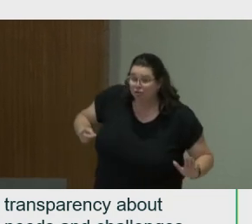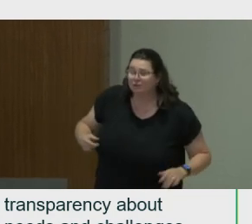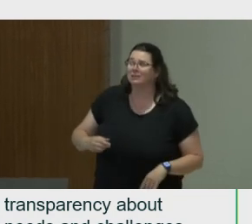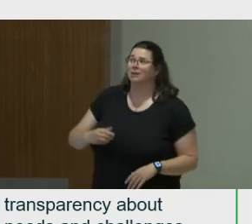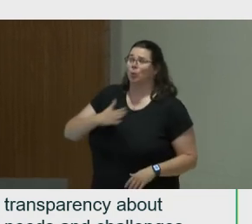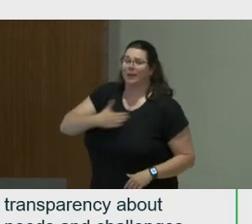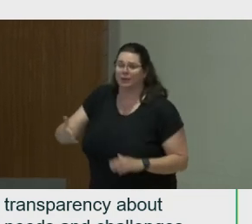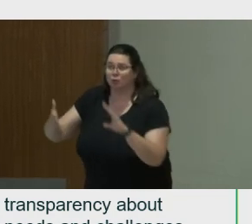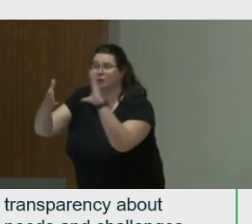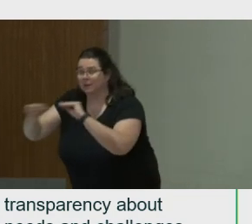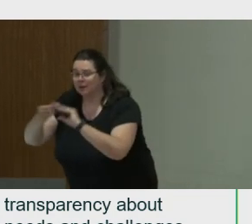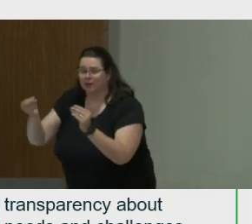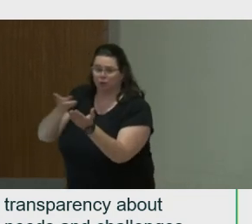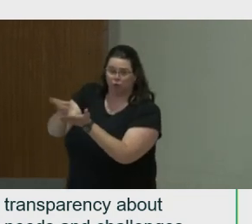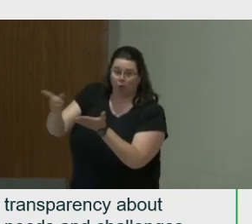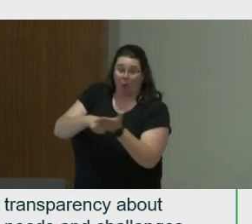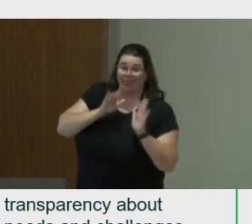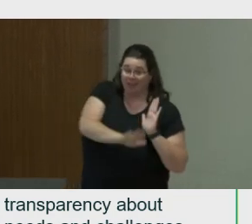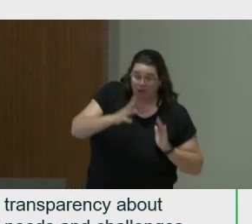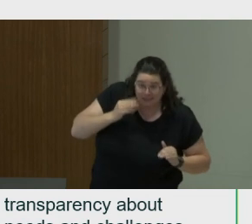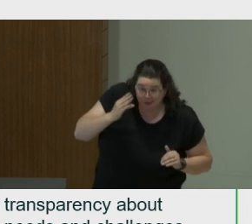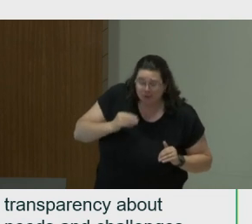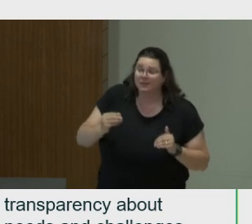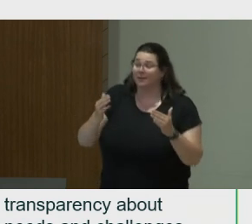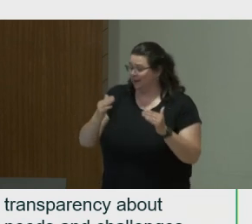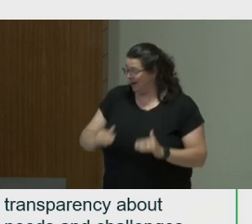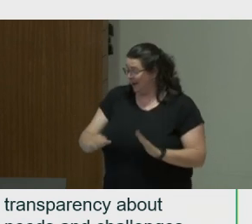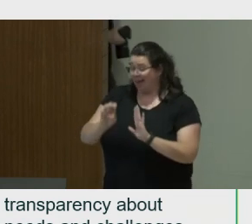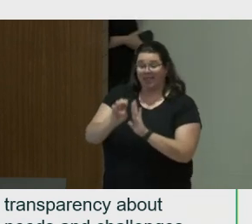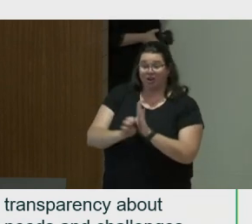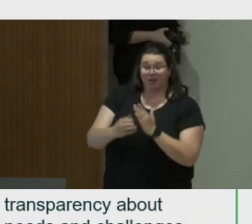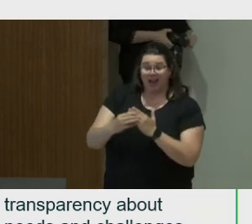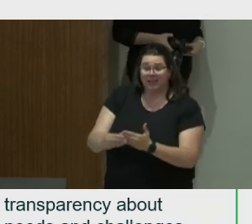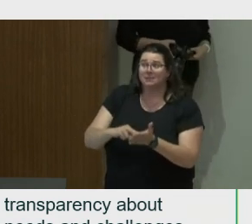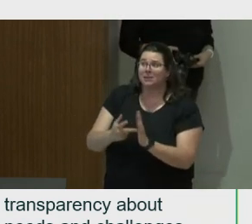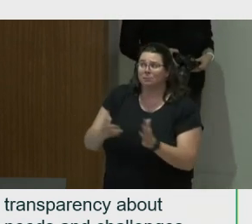And the last one, ethical guidance, it promotes ethical awareness and understanding